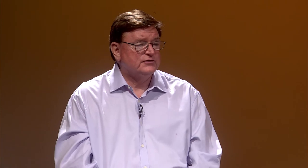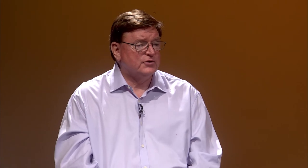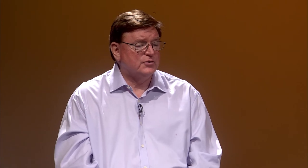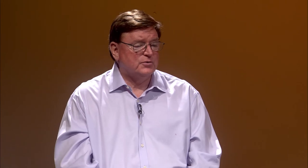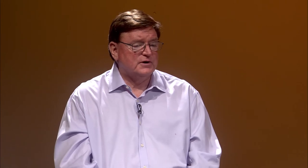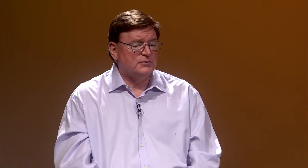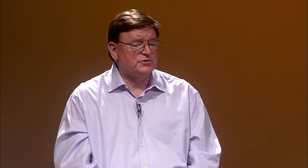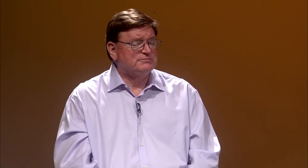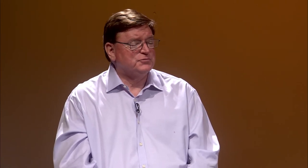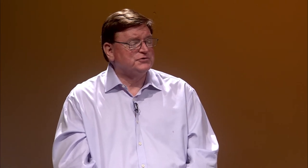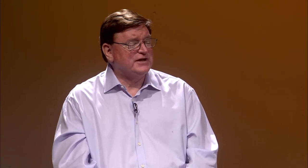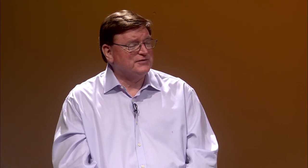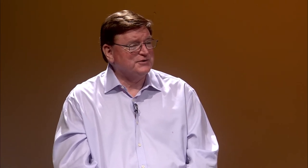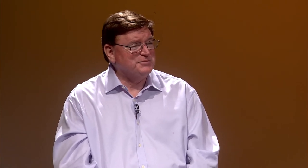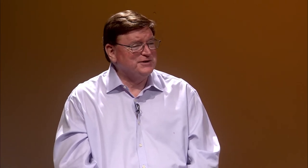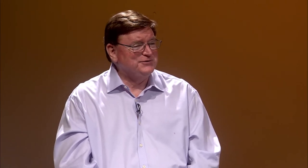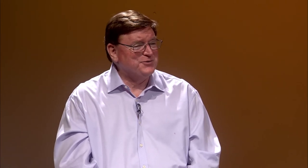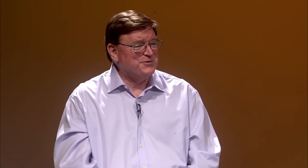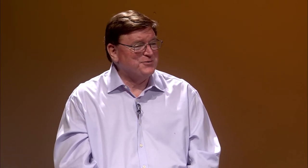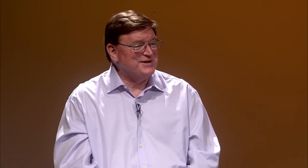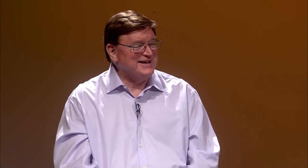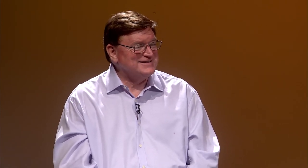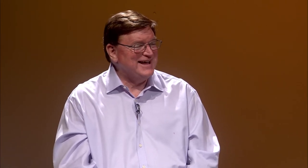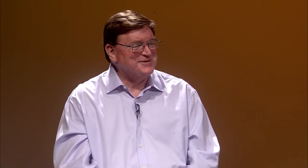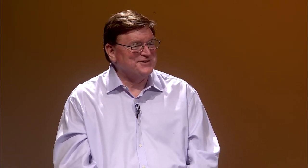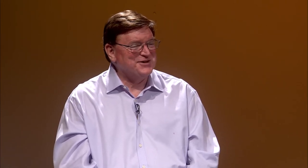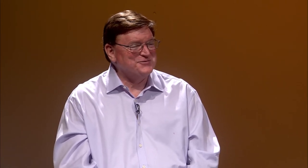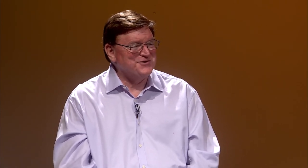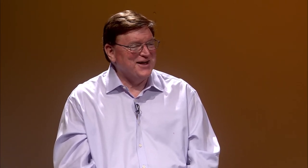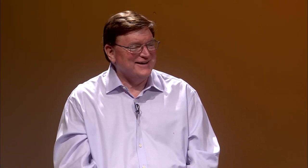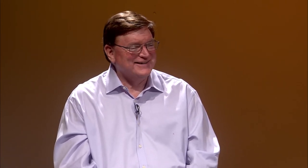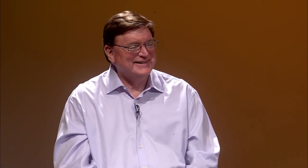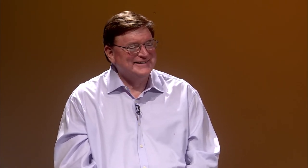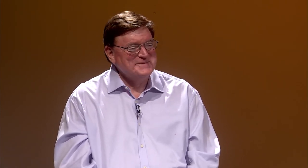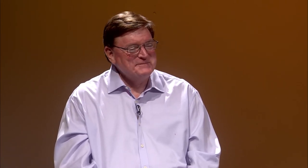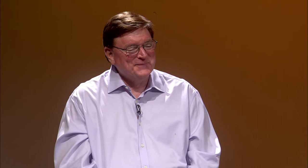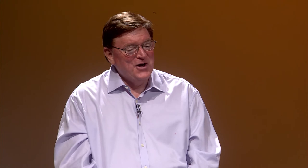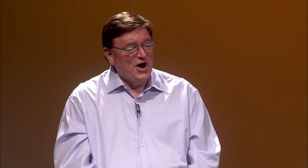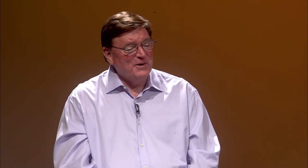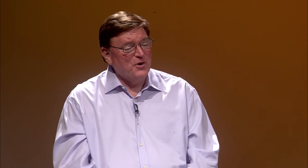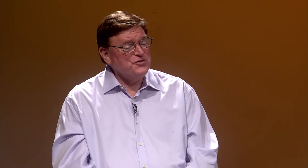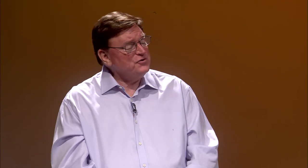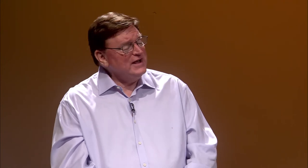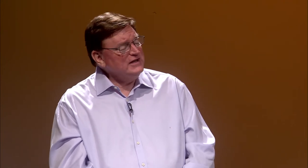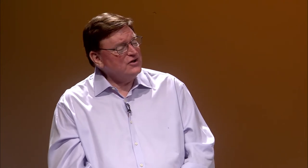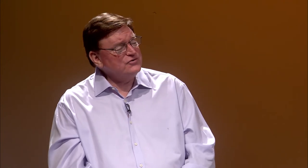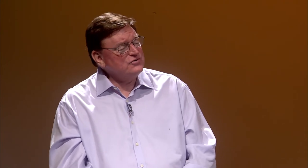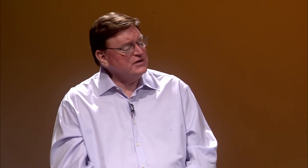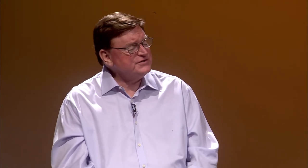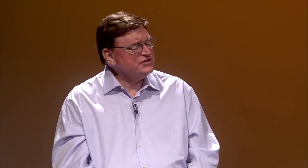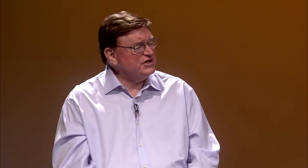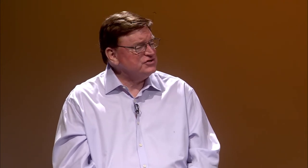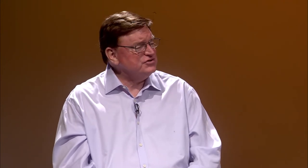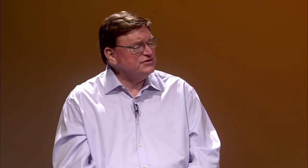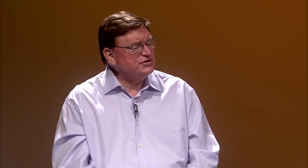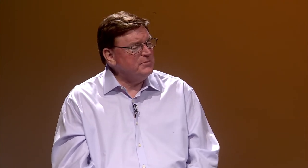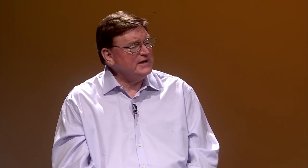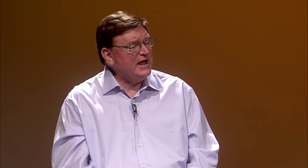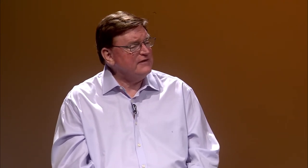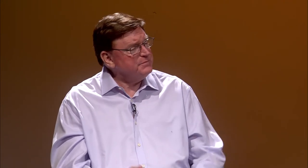So we'll definitely be doing what we can to advocate for that. Are there any other suggestions you might have,